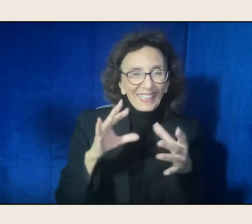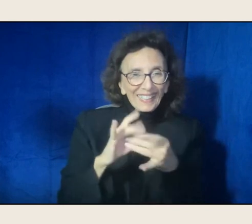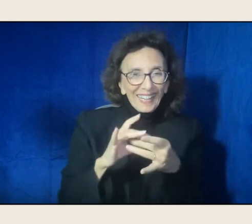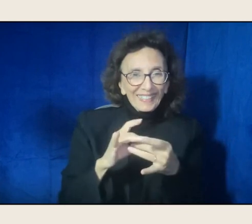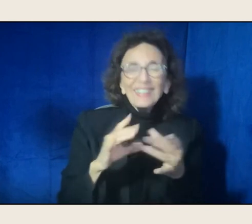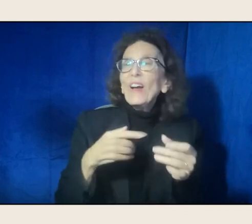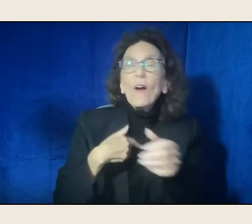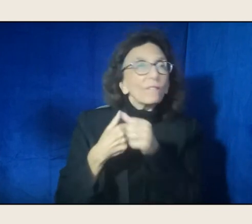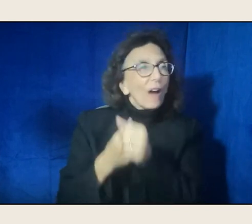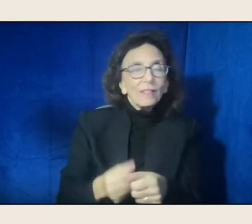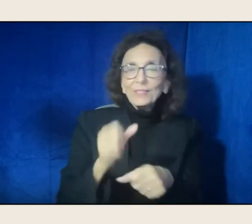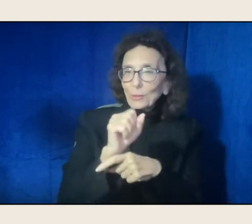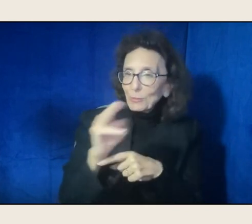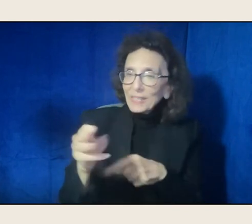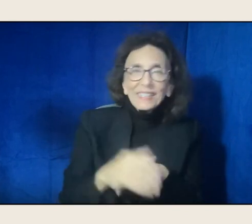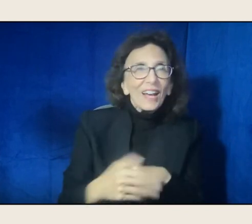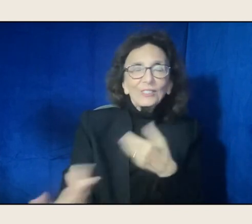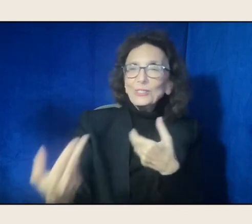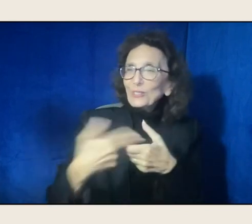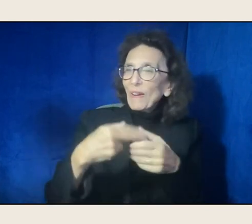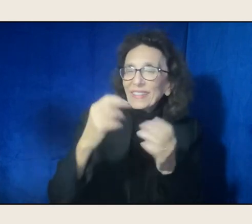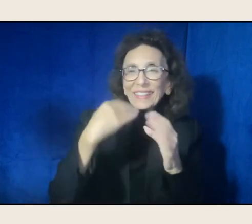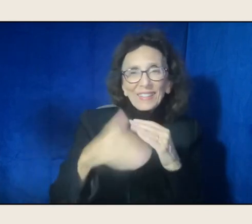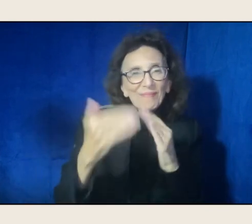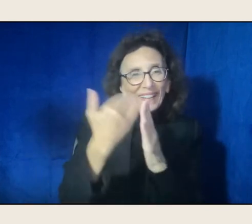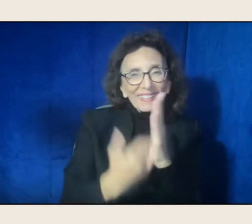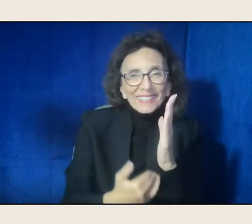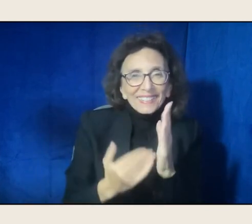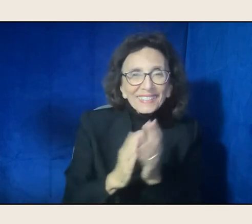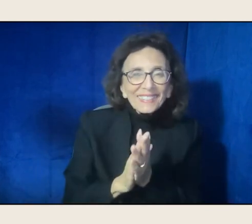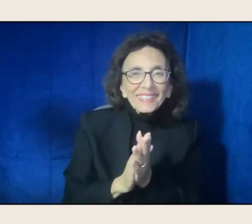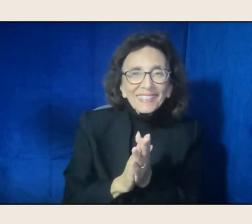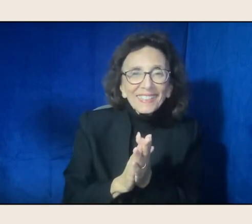Join our email list. And until we see you next,